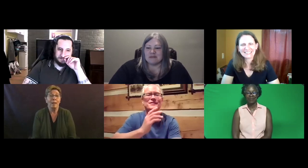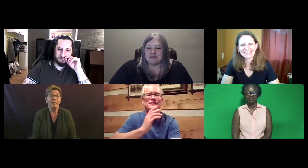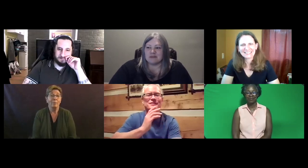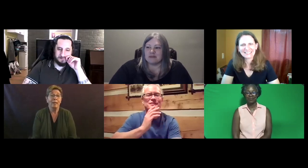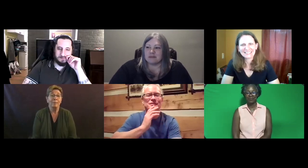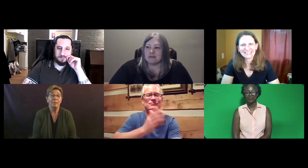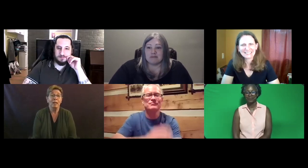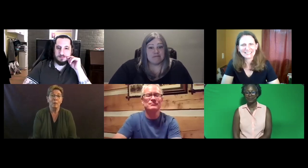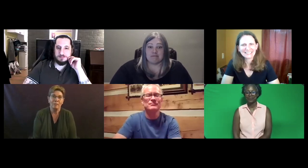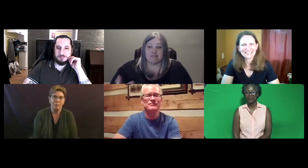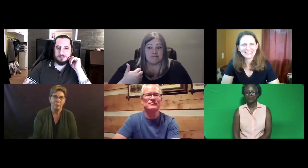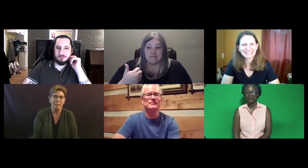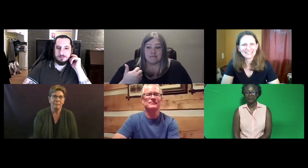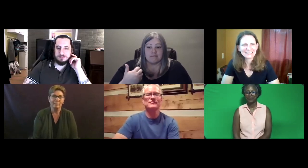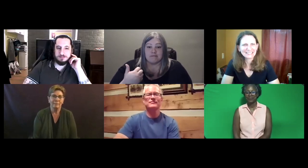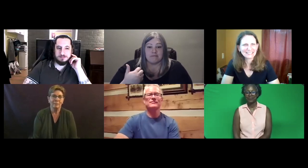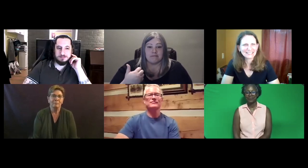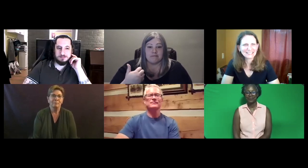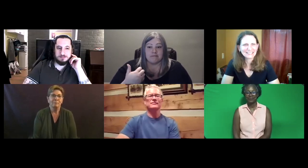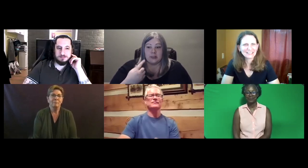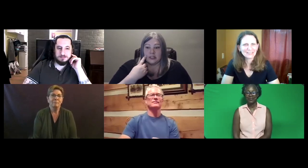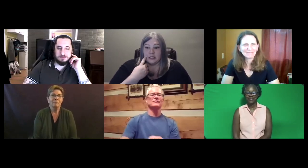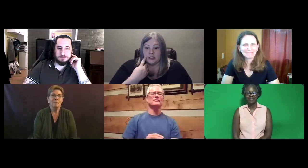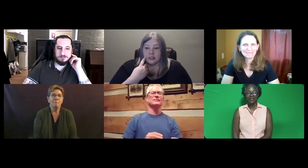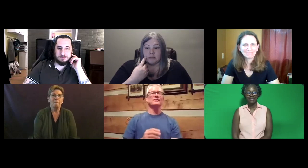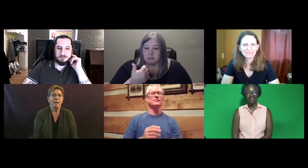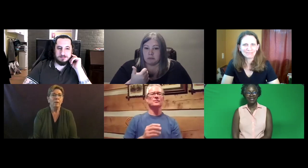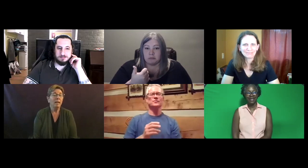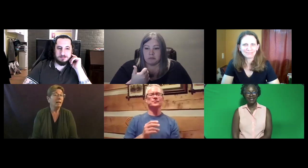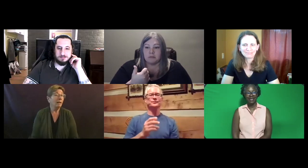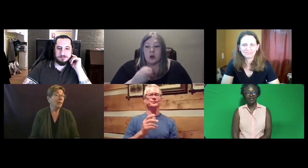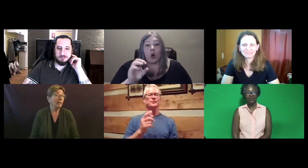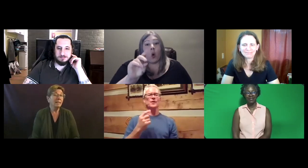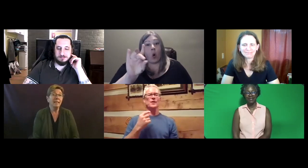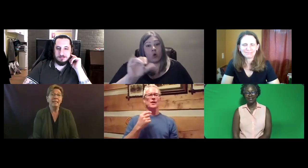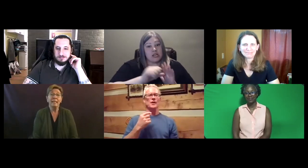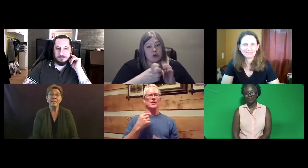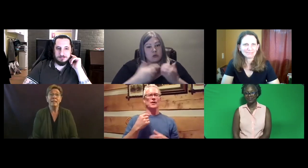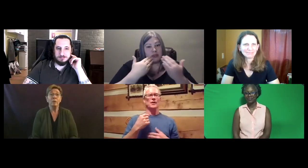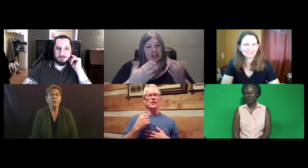When I e-mail Jon, I always have to double check. Okay. I think we're good.